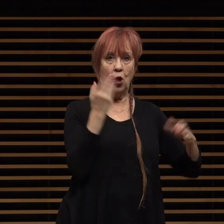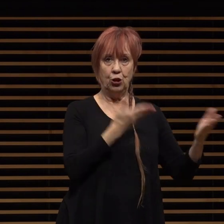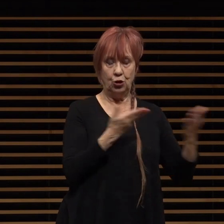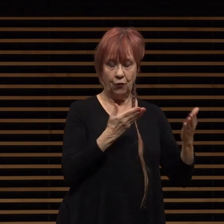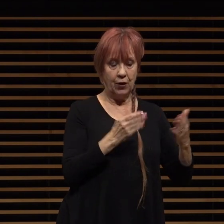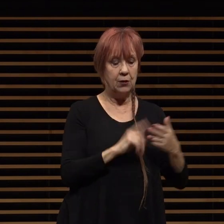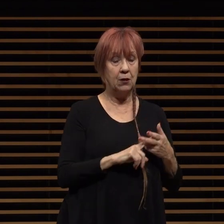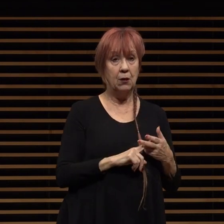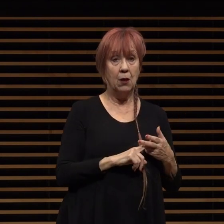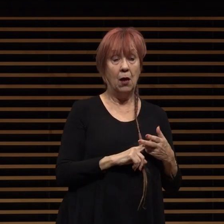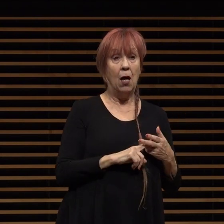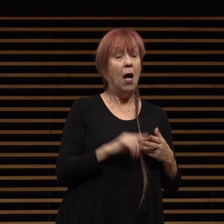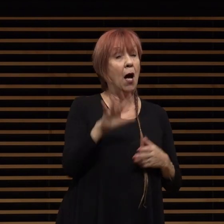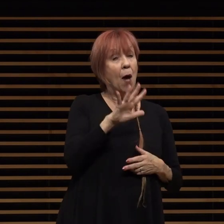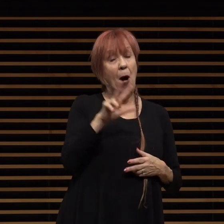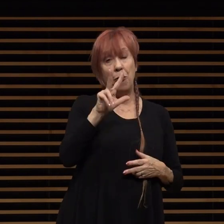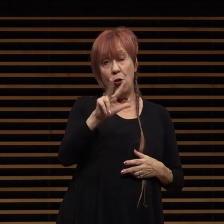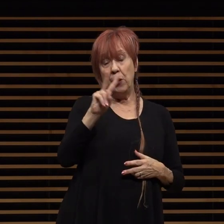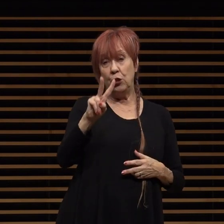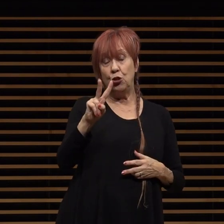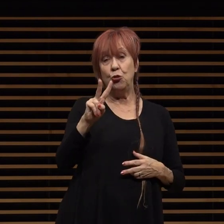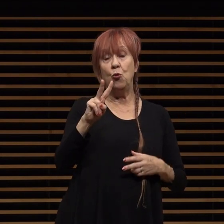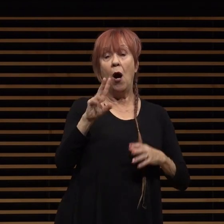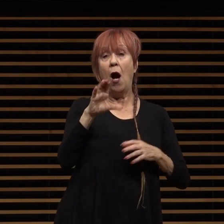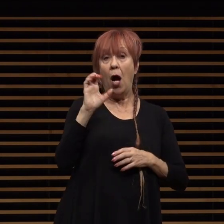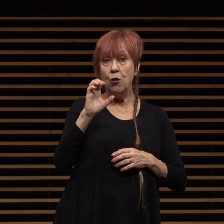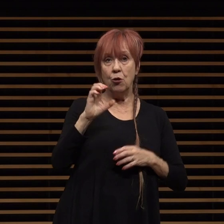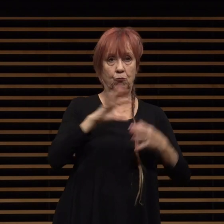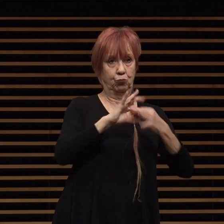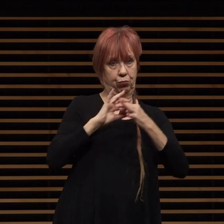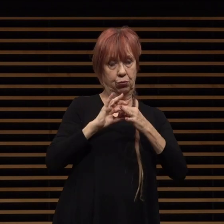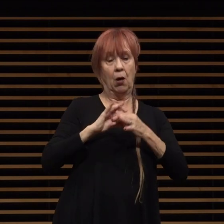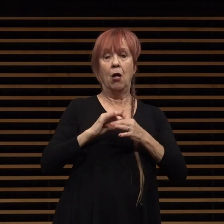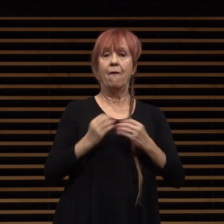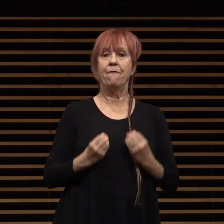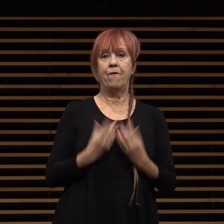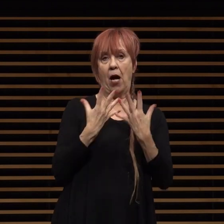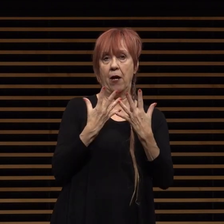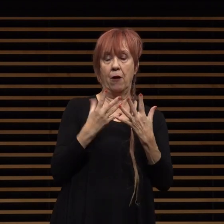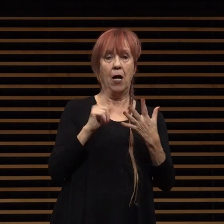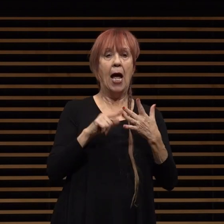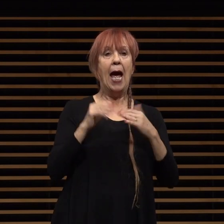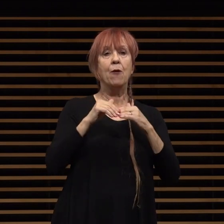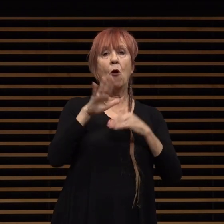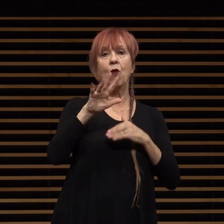of which nearly 3 200 were fire related